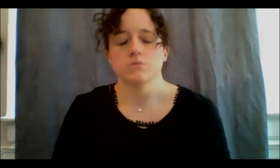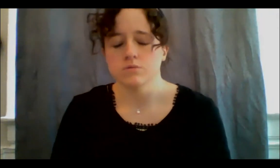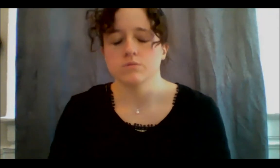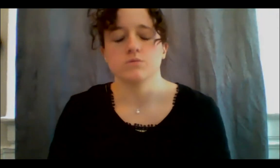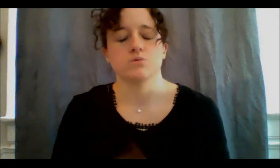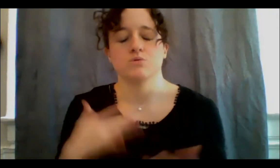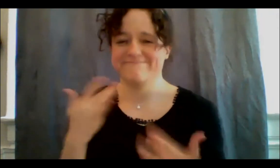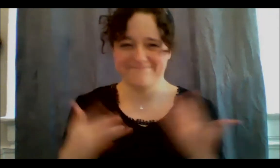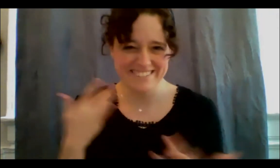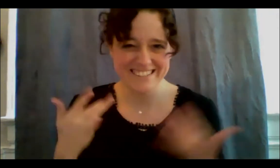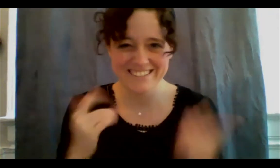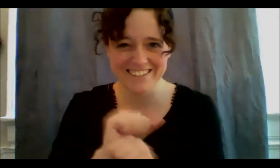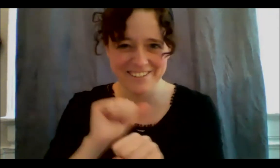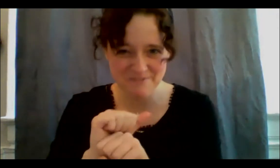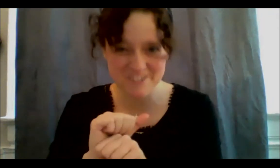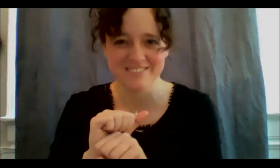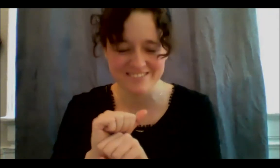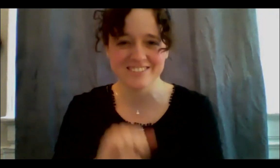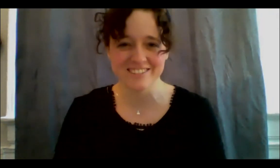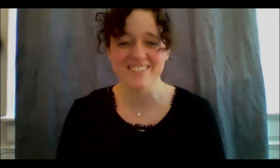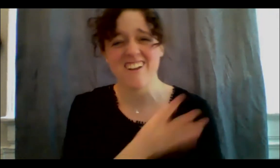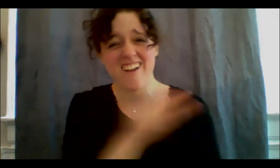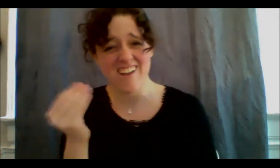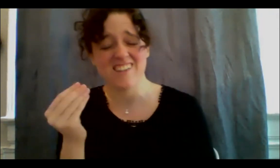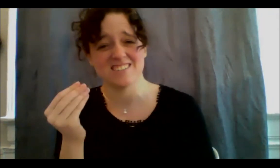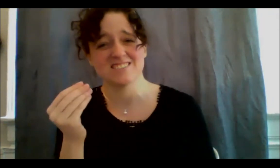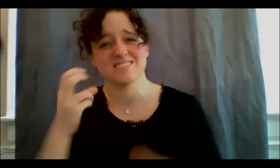a very difficult thing, because some of it is so inaccessible now, but some of it